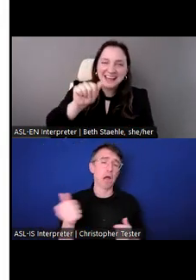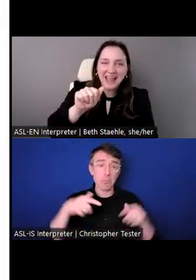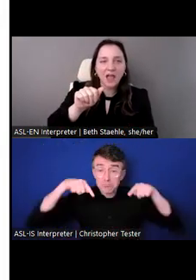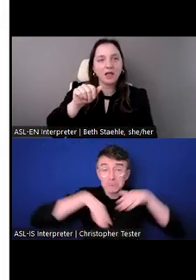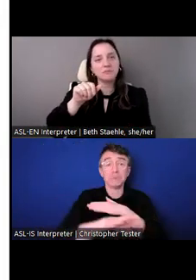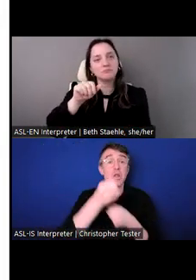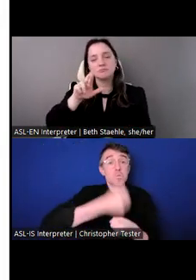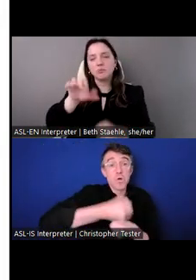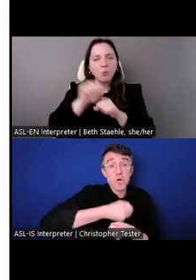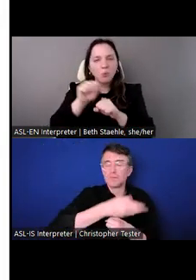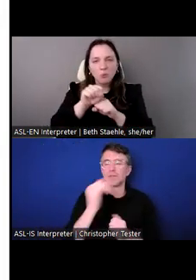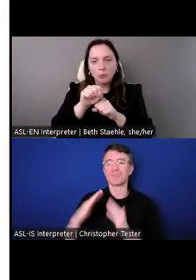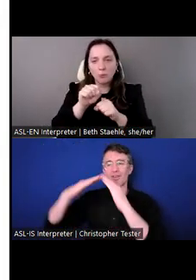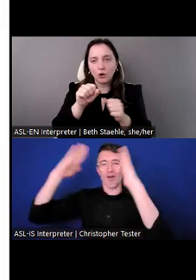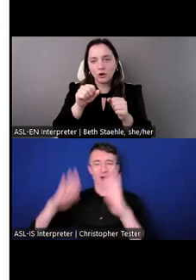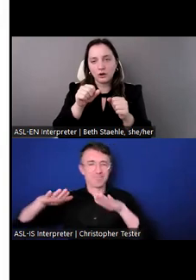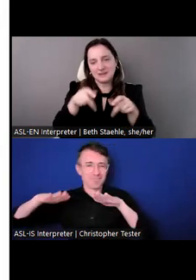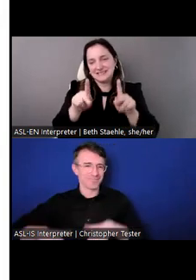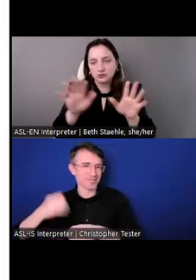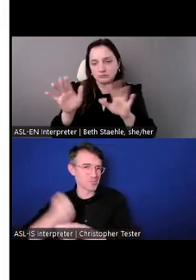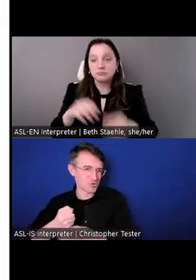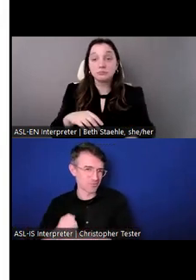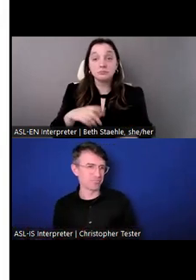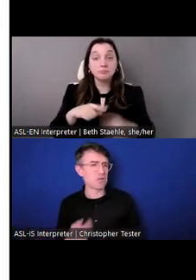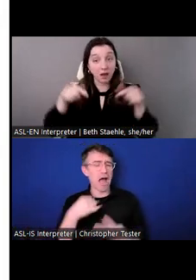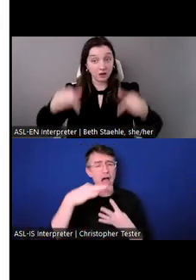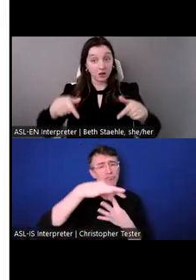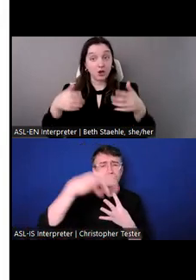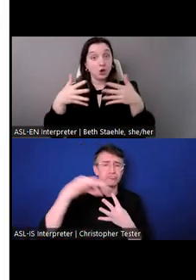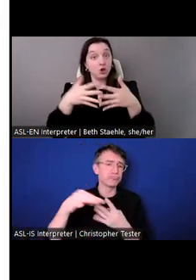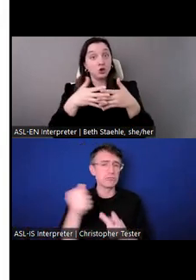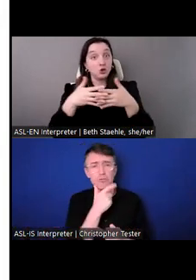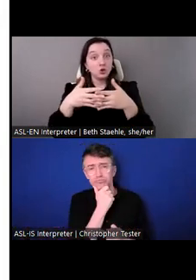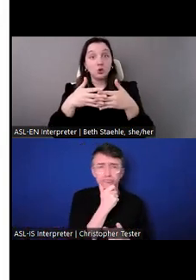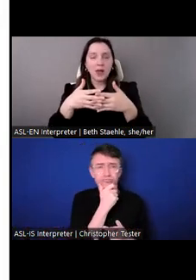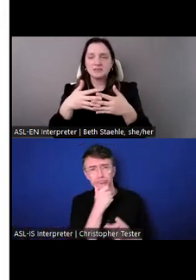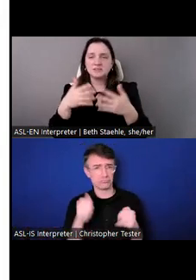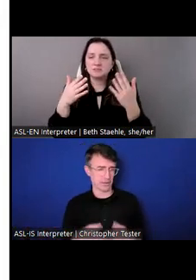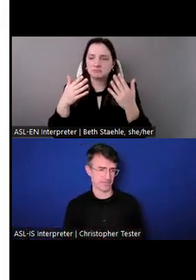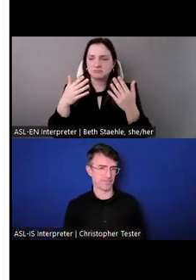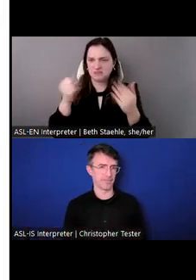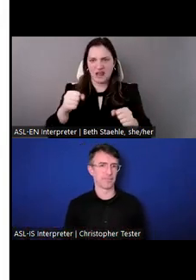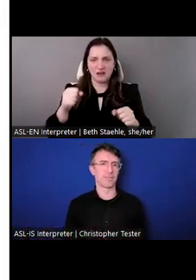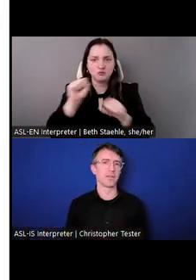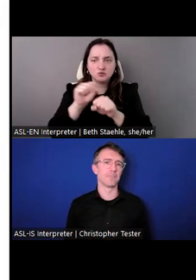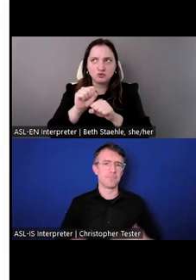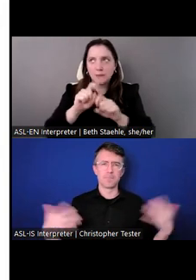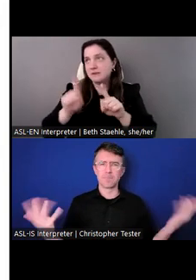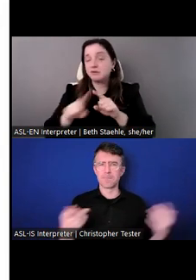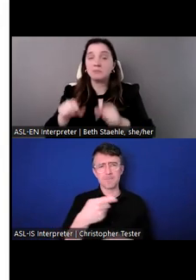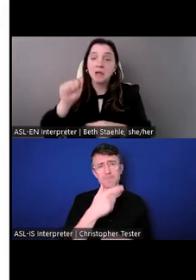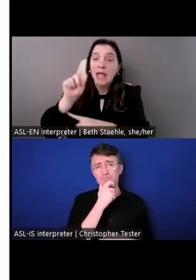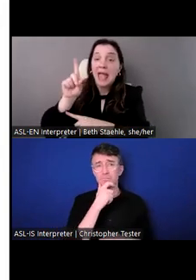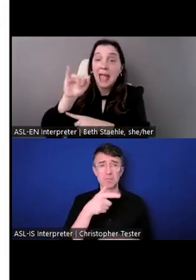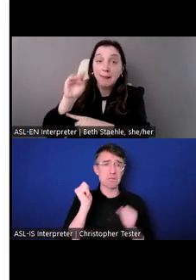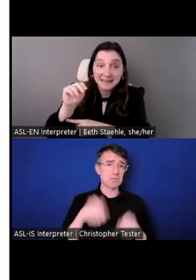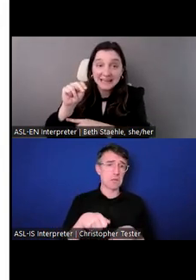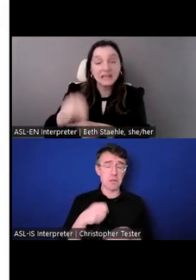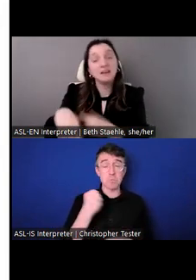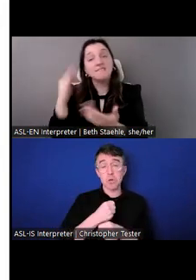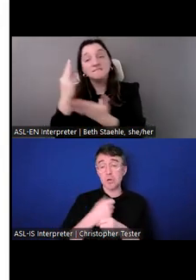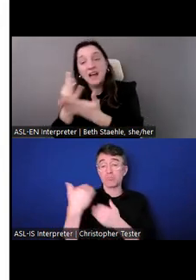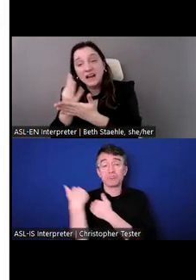In the U.S., most of the jobs range from admin, operations, to more program jobs.